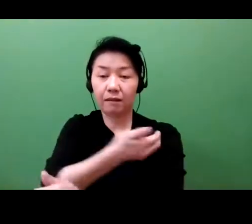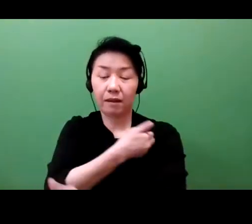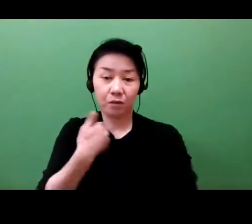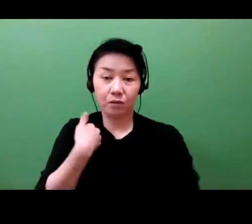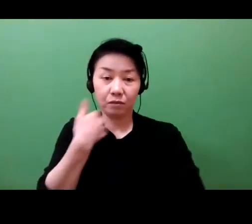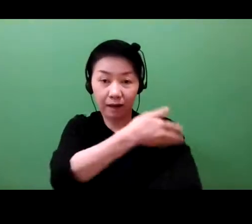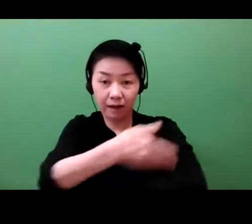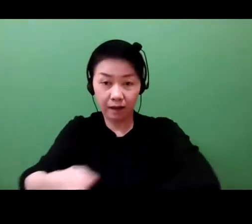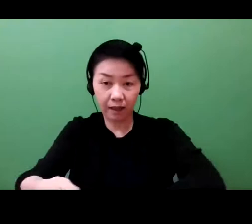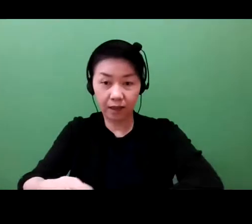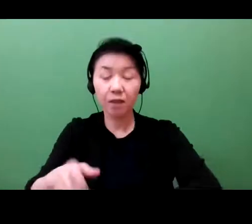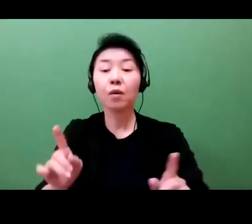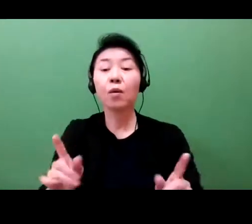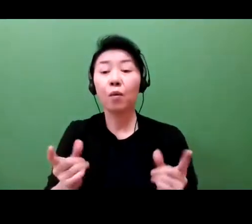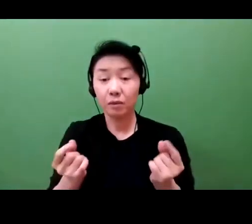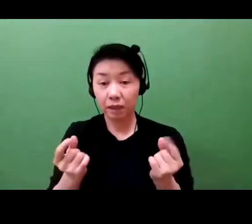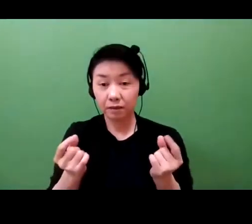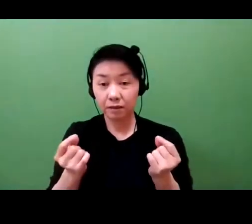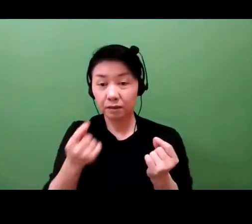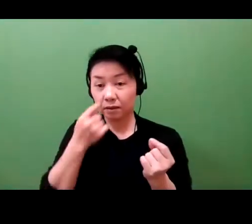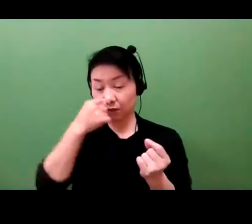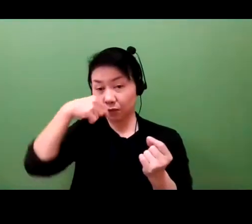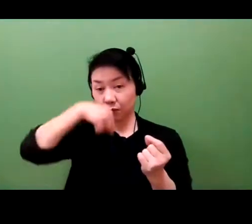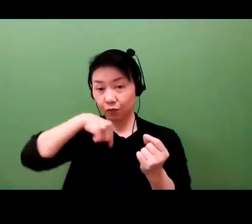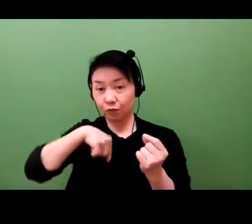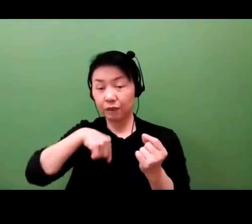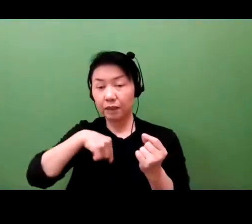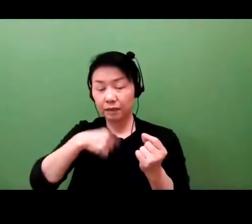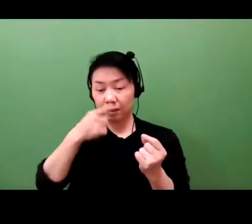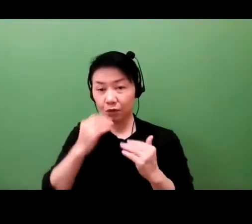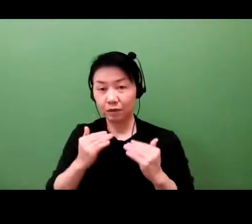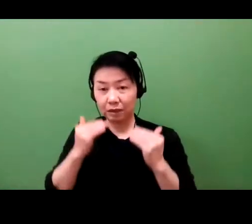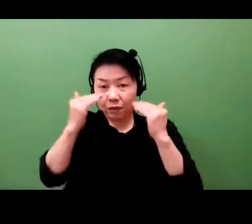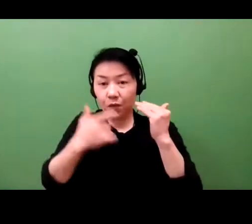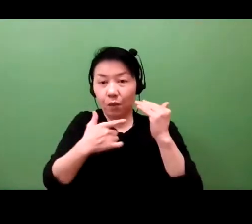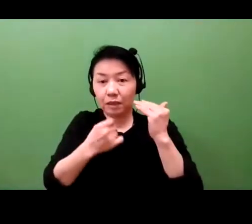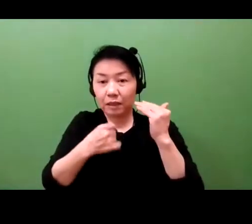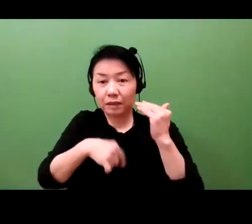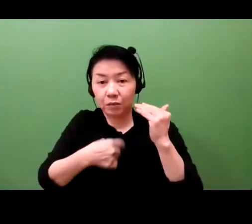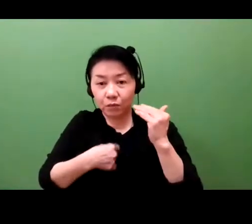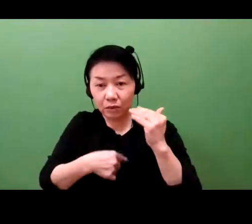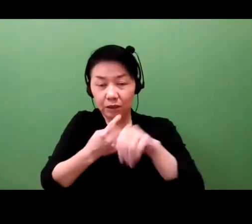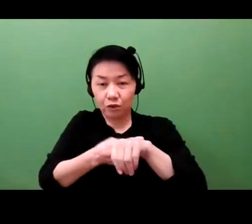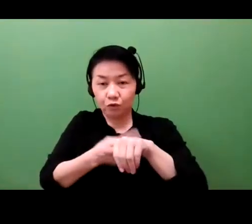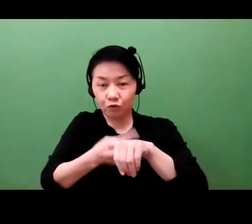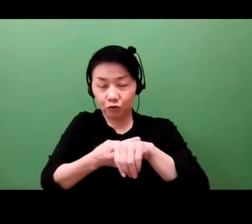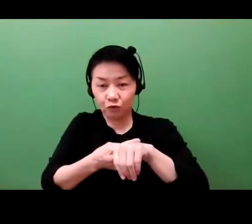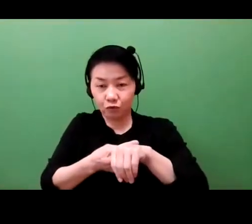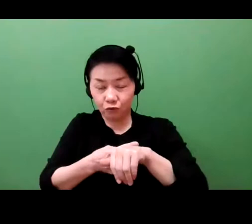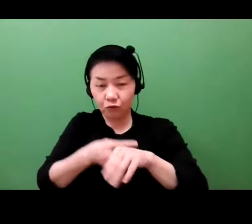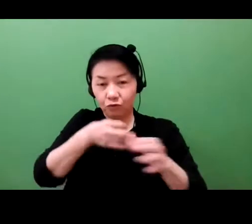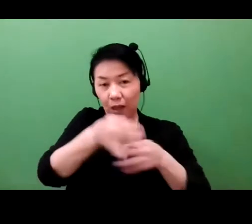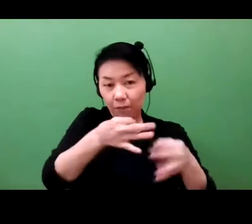themselves and then do the manufacturing and distribution. That will take a lot more capital,